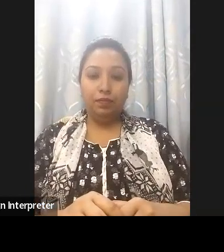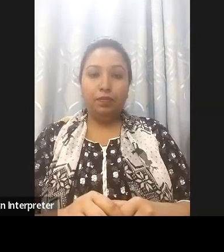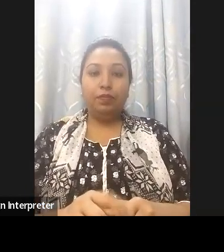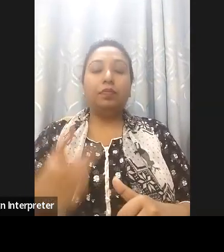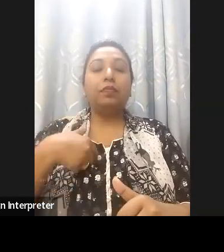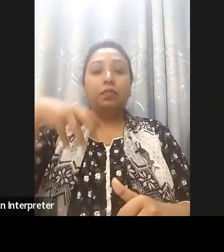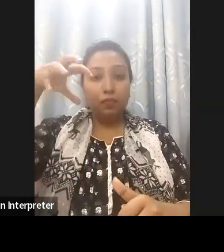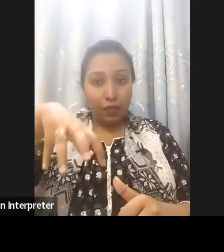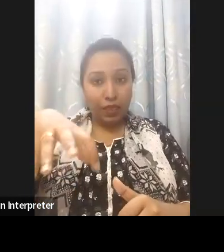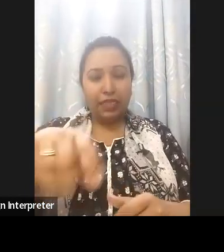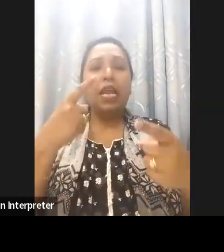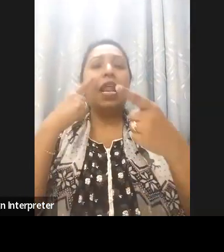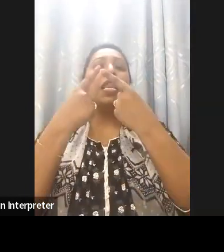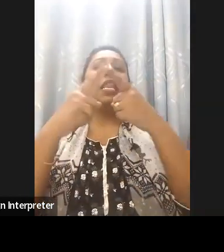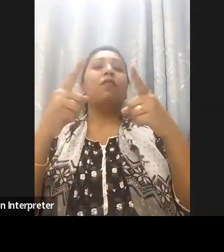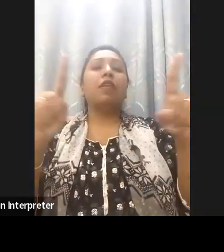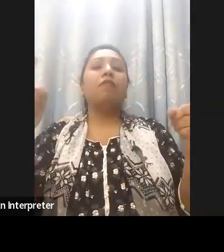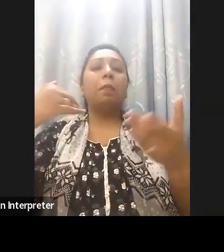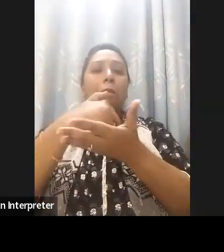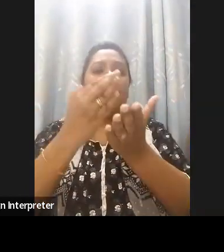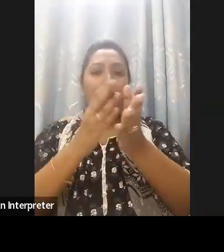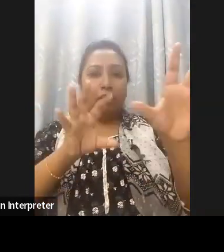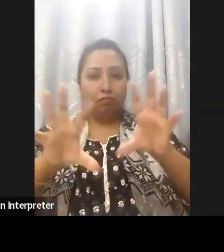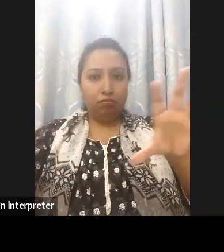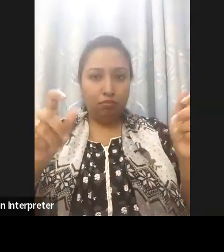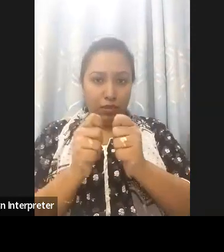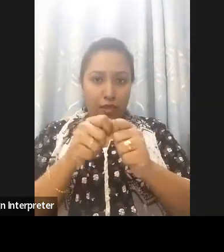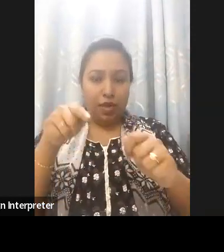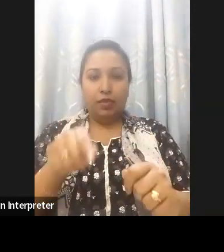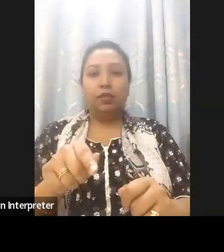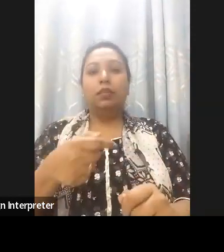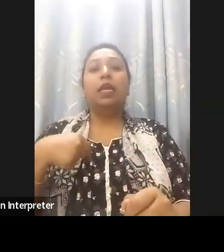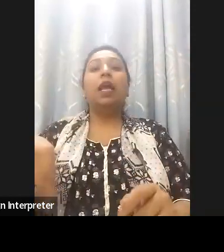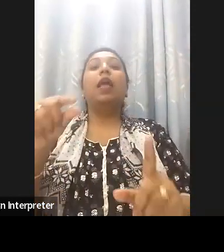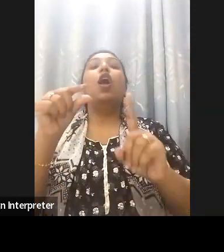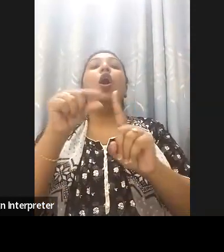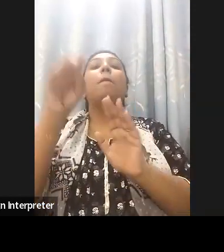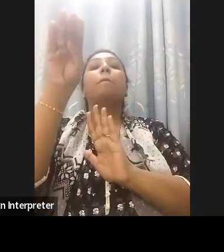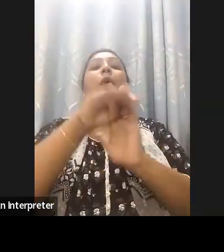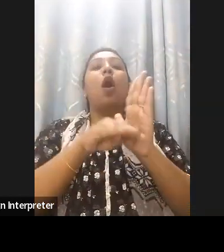areas and can implement them. If they do not have model policies we also help countries that have